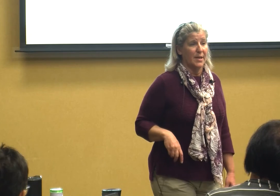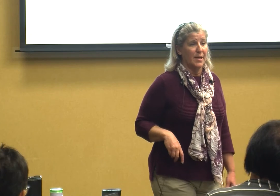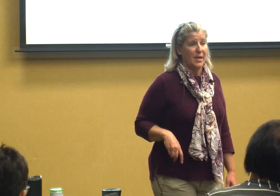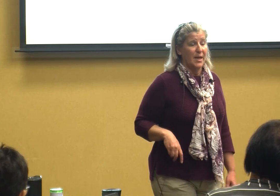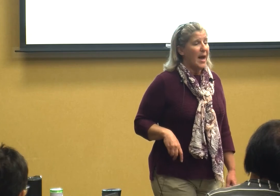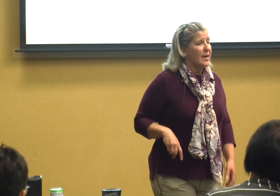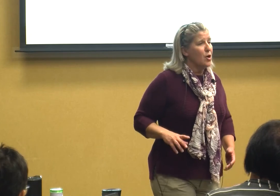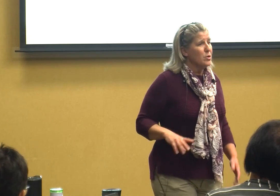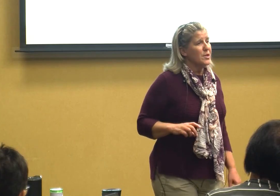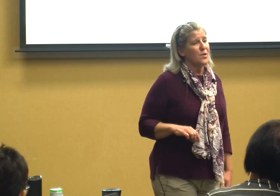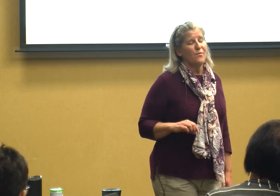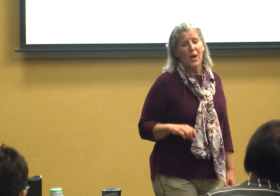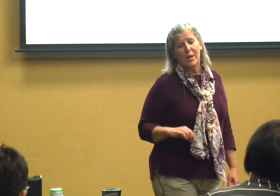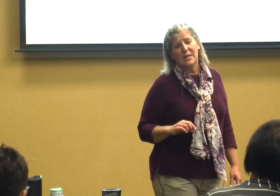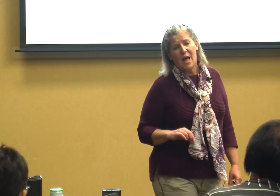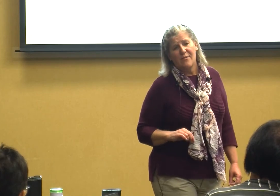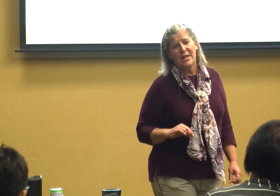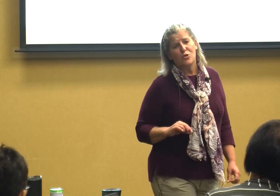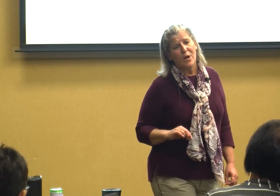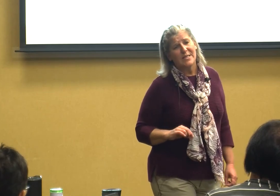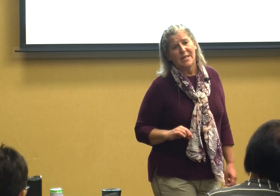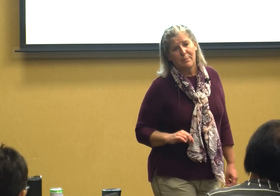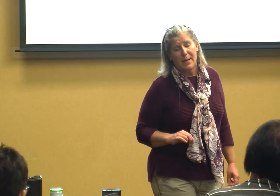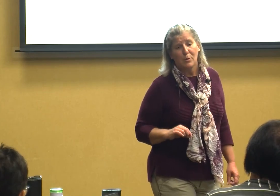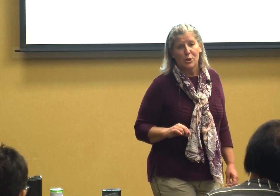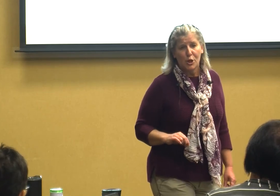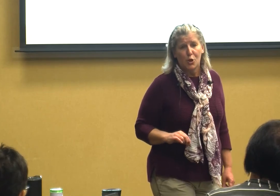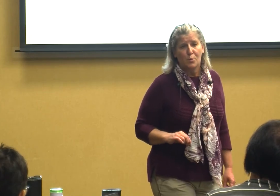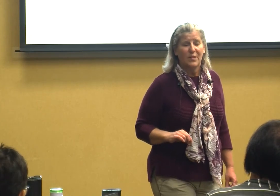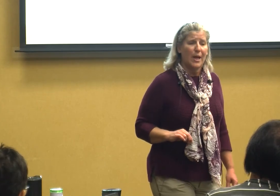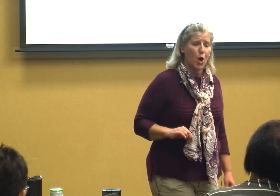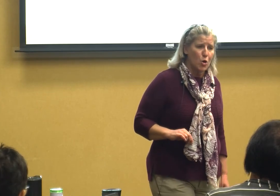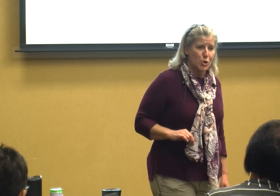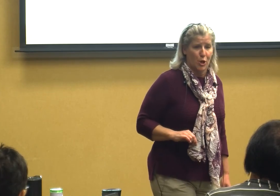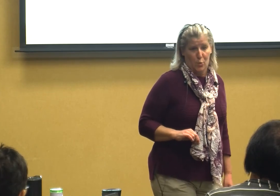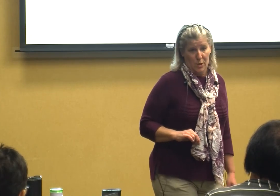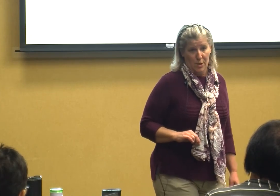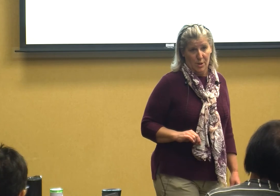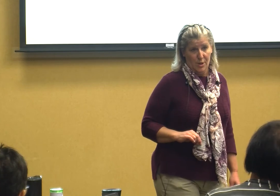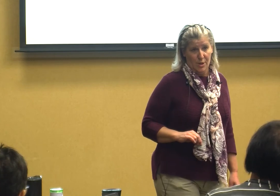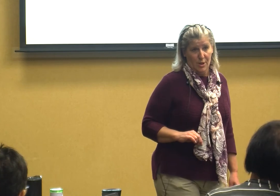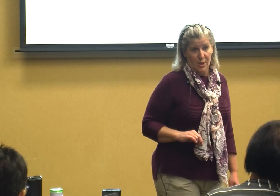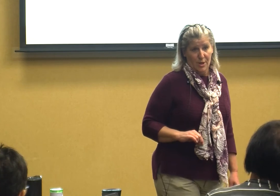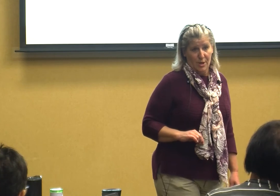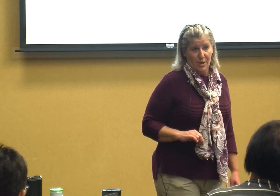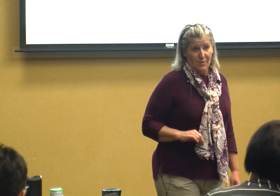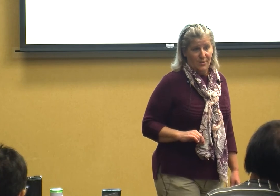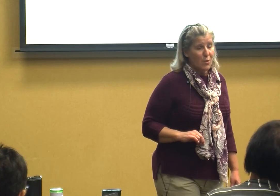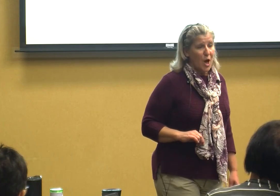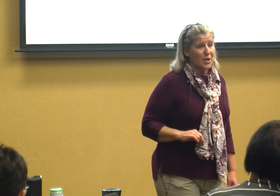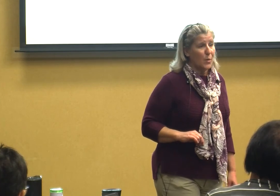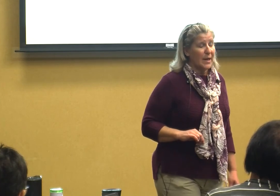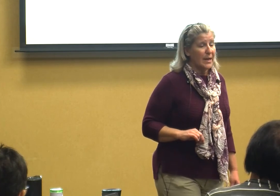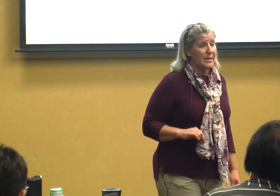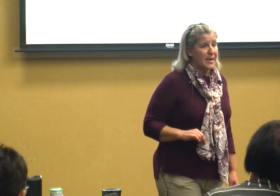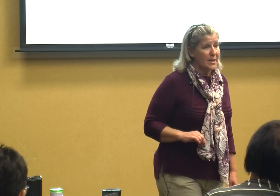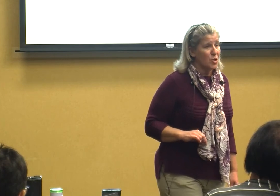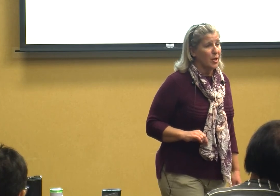nurses are very loving trusting people too but they hurt you they're not doing it intentionally